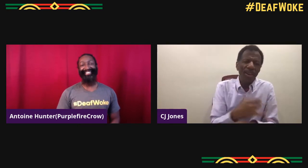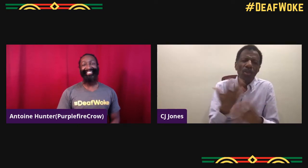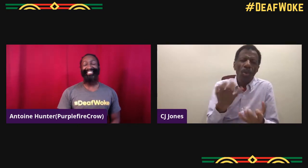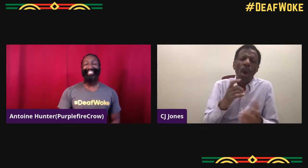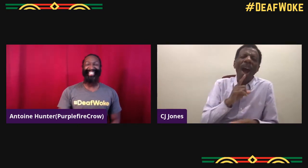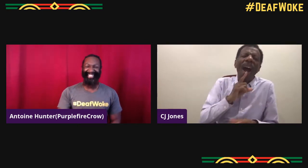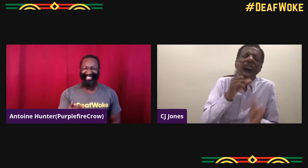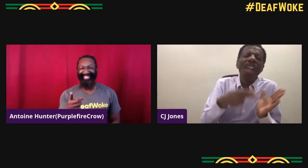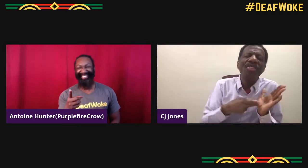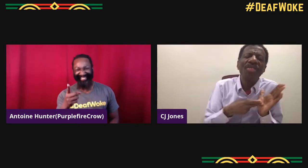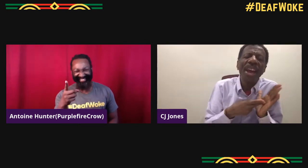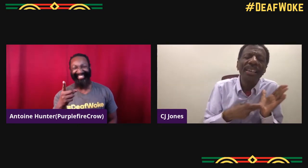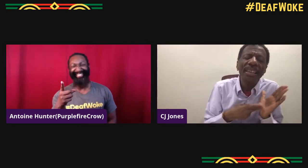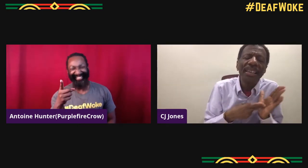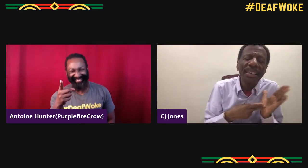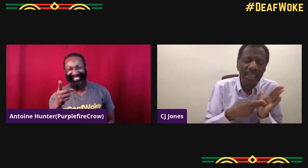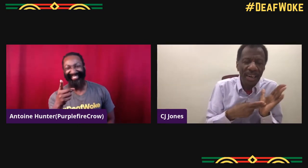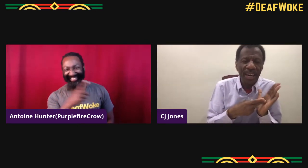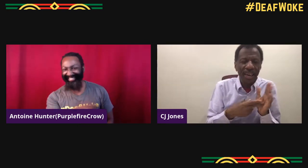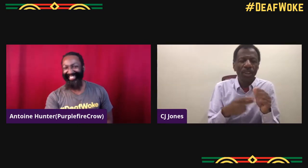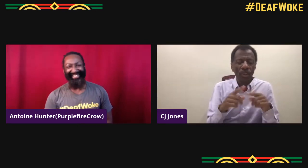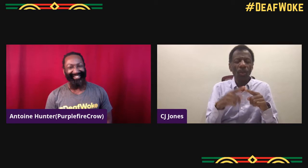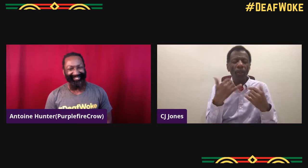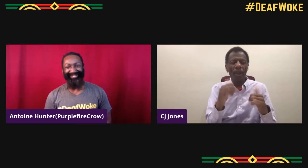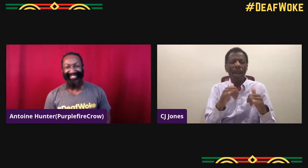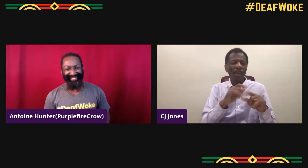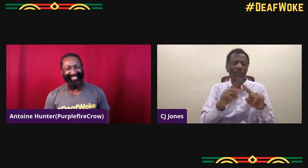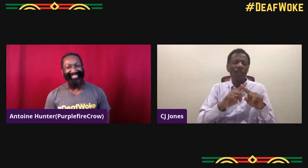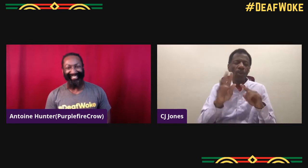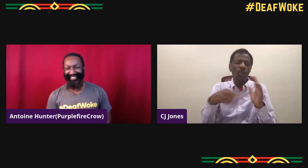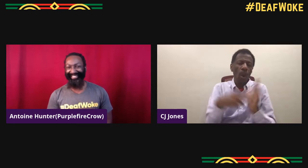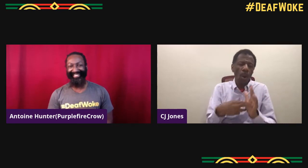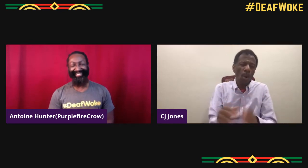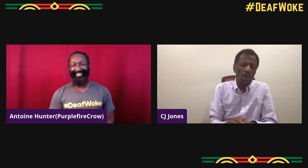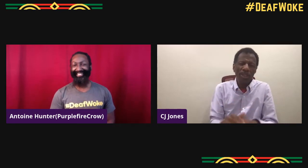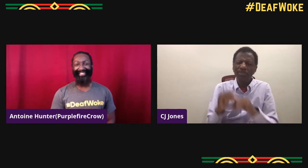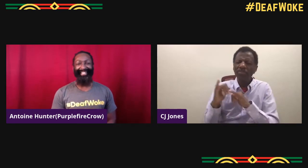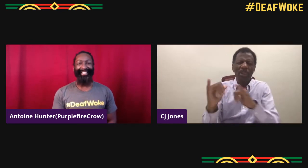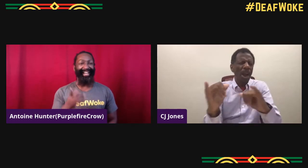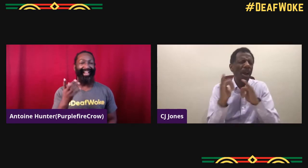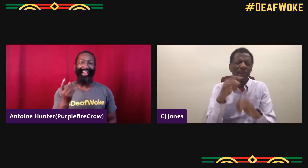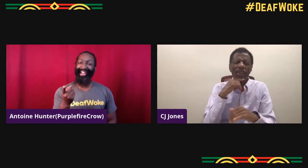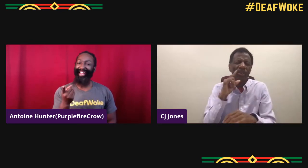something humor, that's off, it's old, we want things that are authentic.